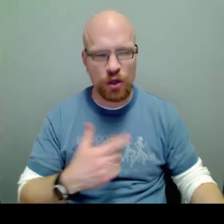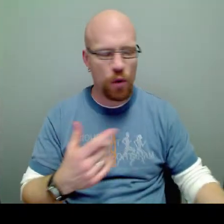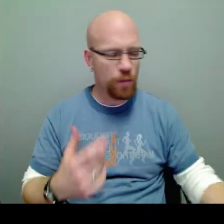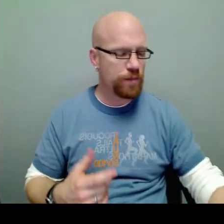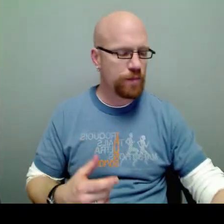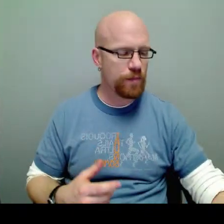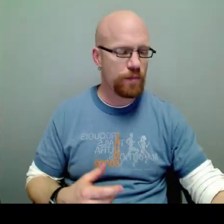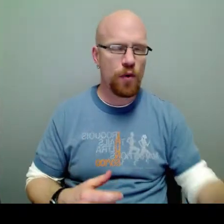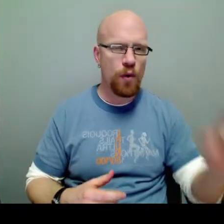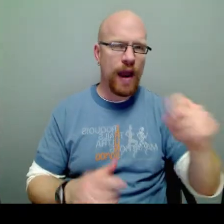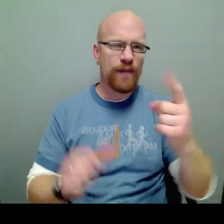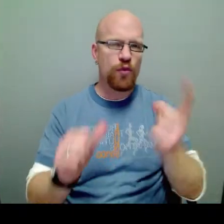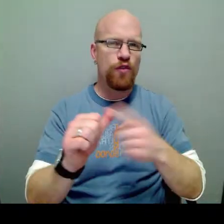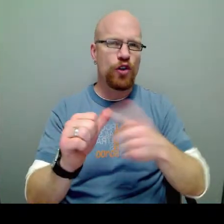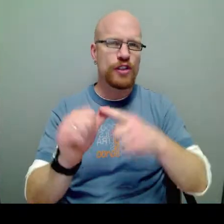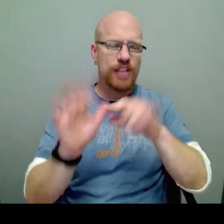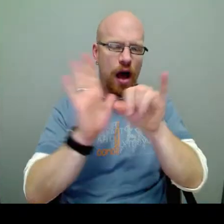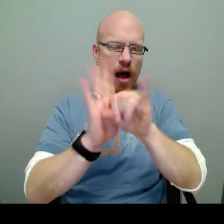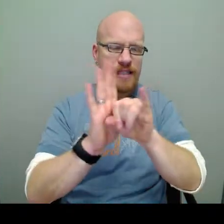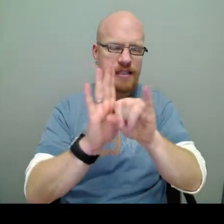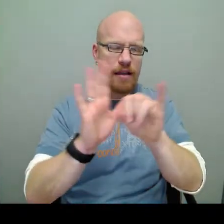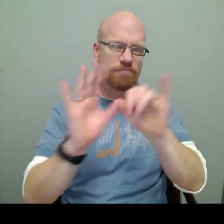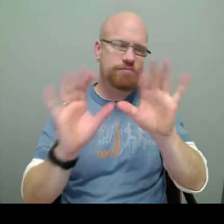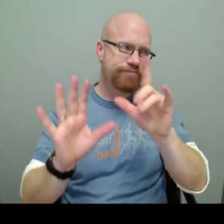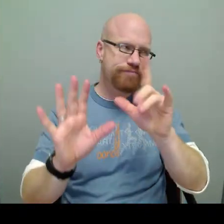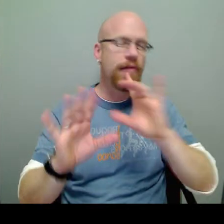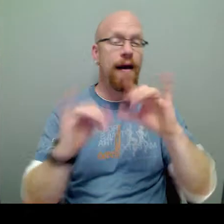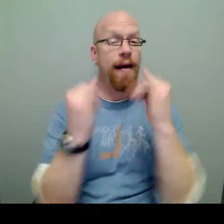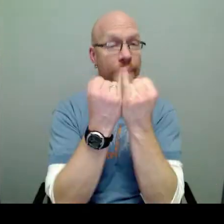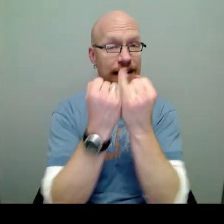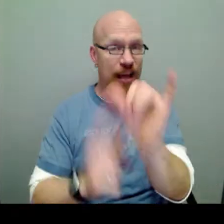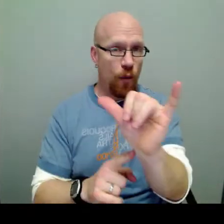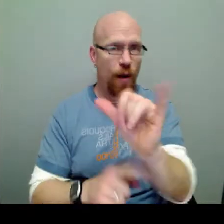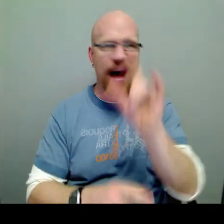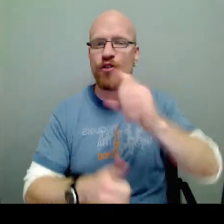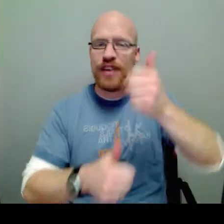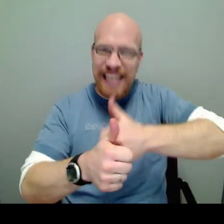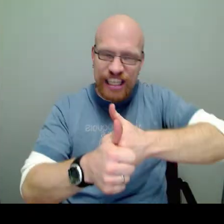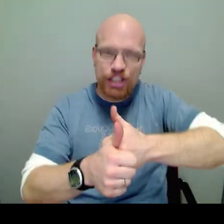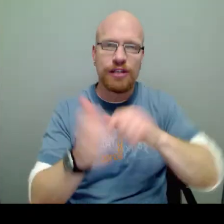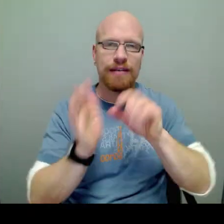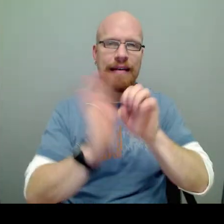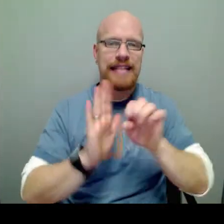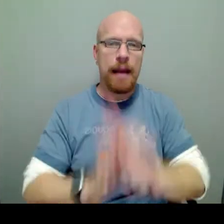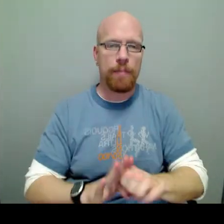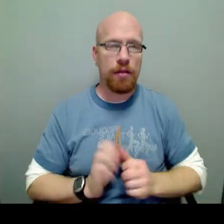So we had to first isolate Y for each example.